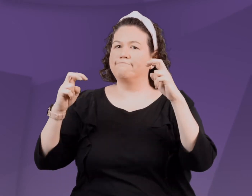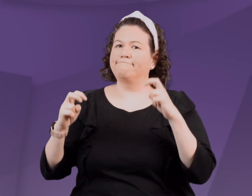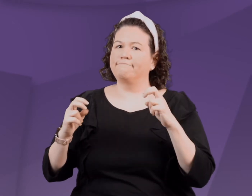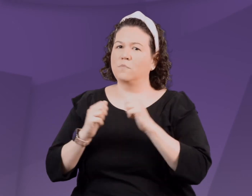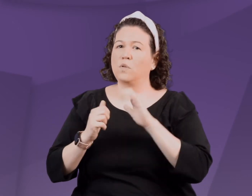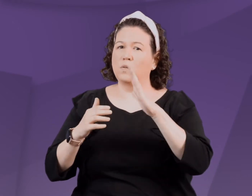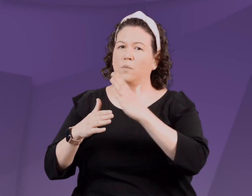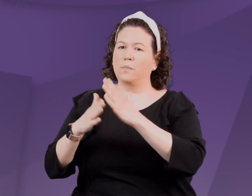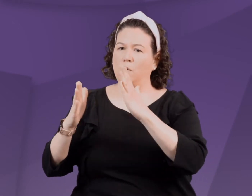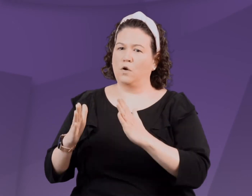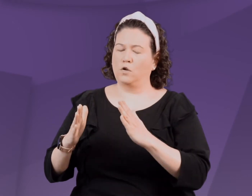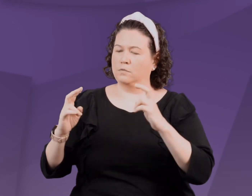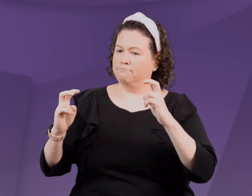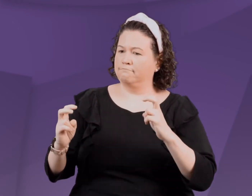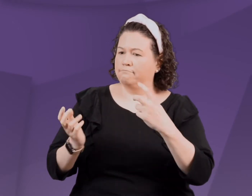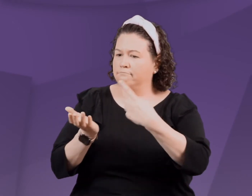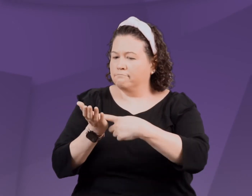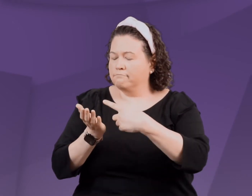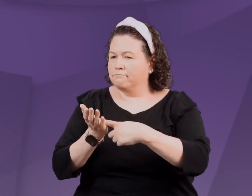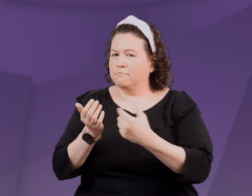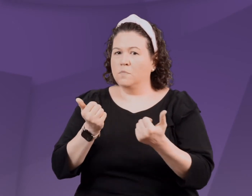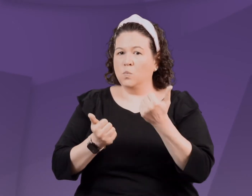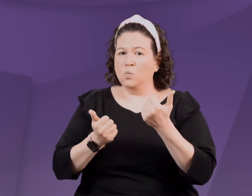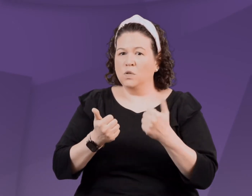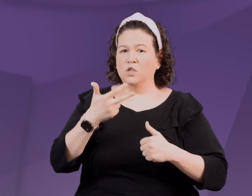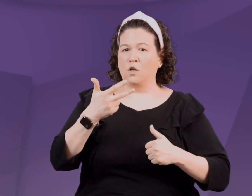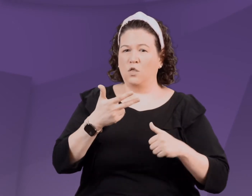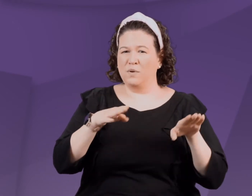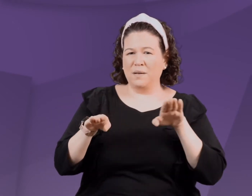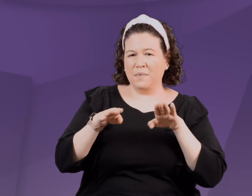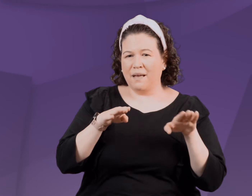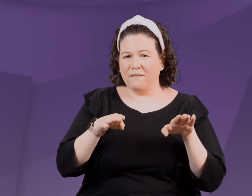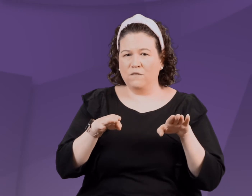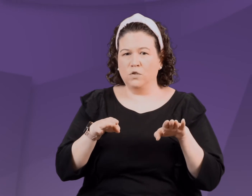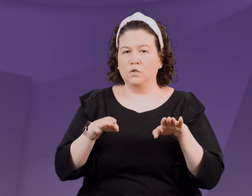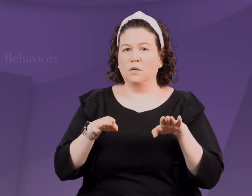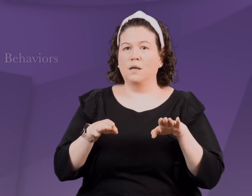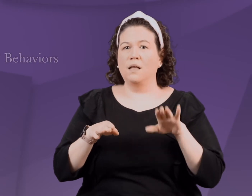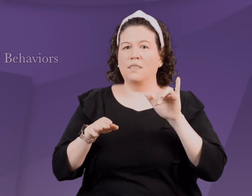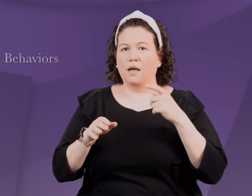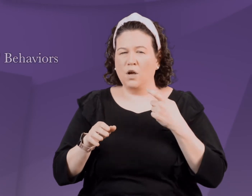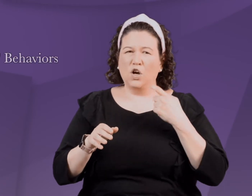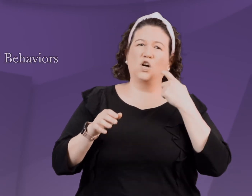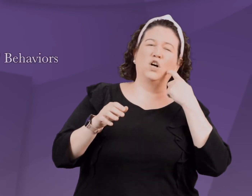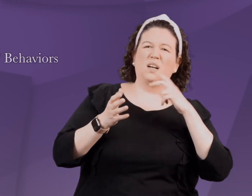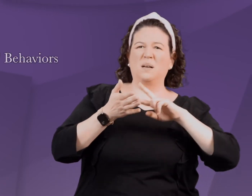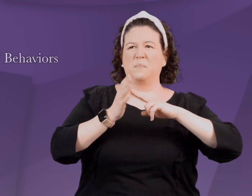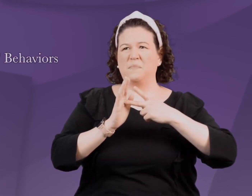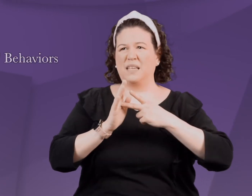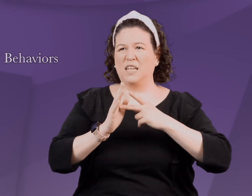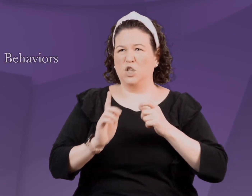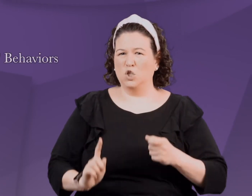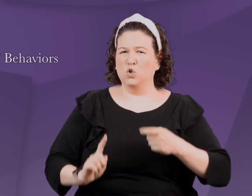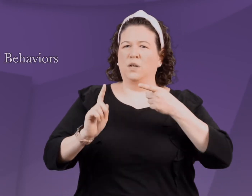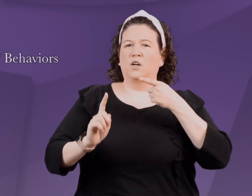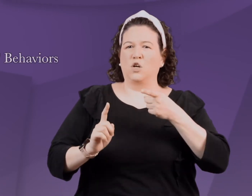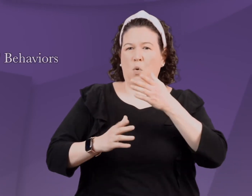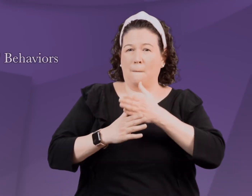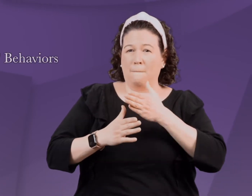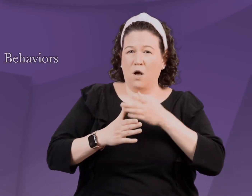Try taking time to talk with your partner about which three behaviors that your child presents hook you.